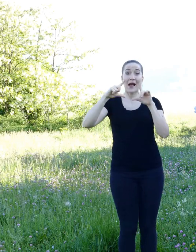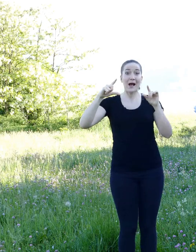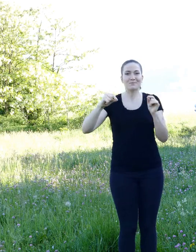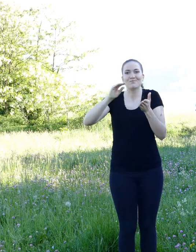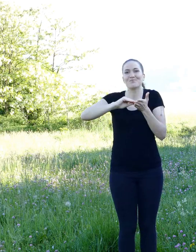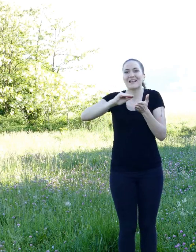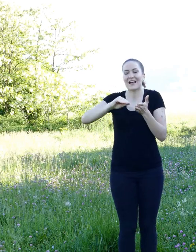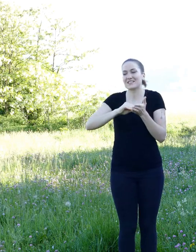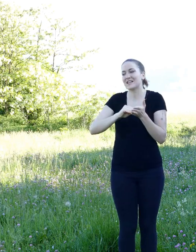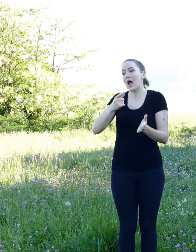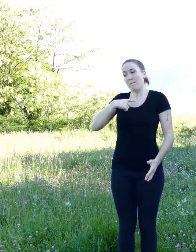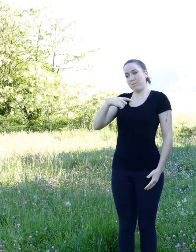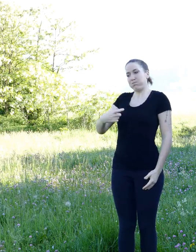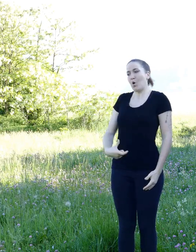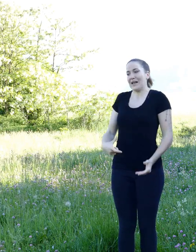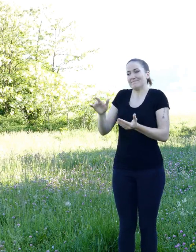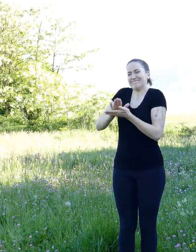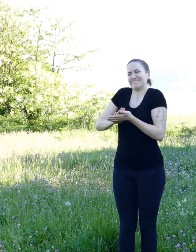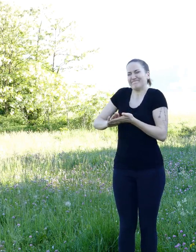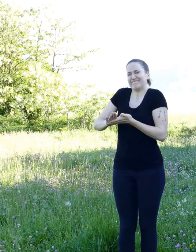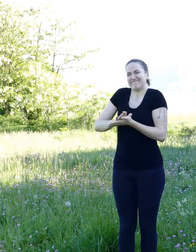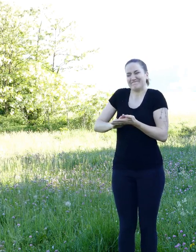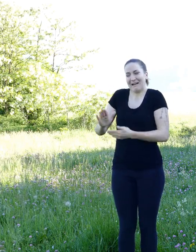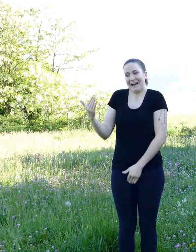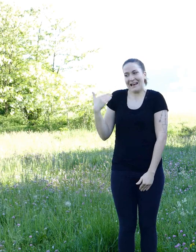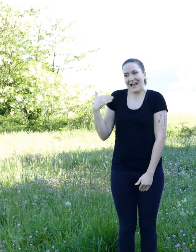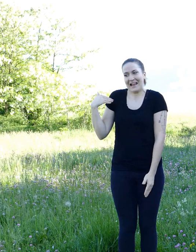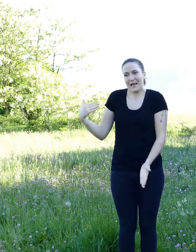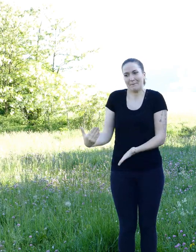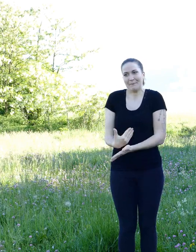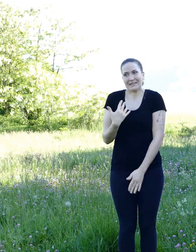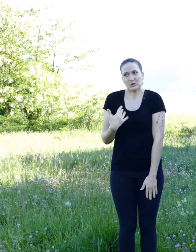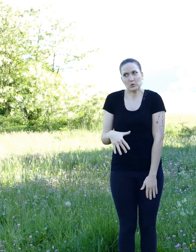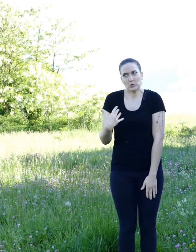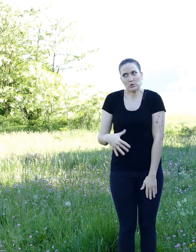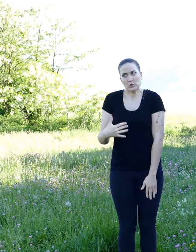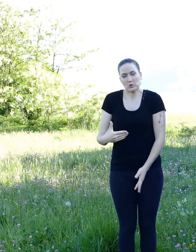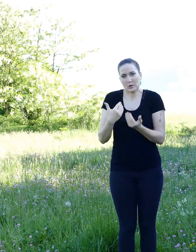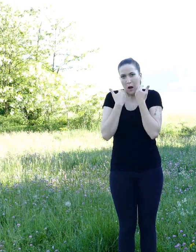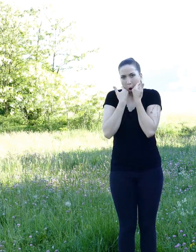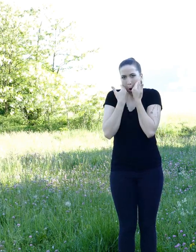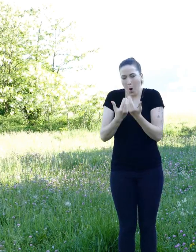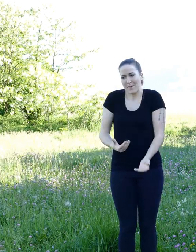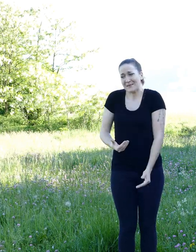I beg you pardon for this unfortunate event. I can assure you this situation